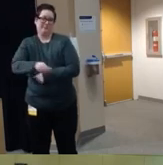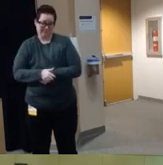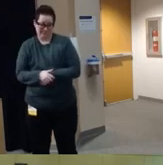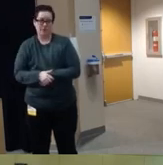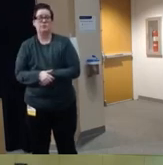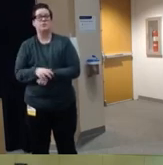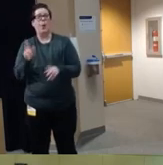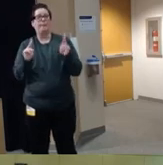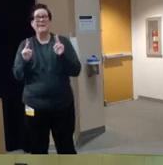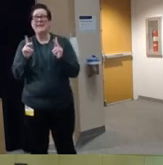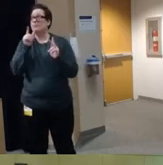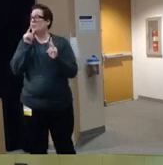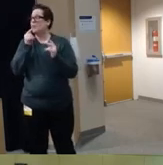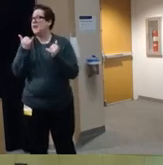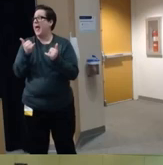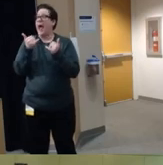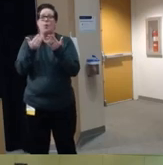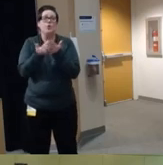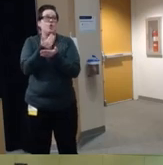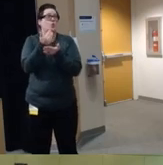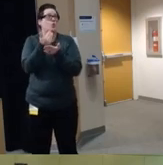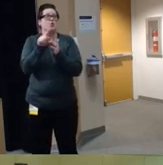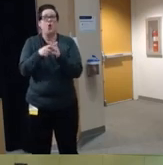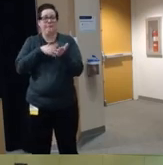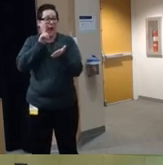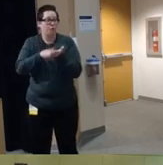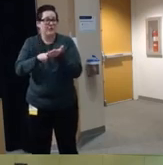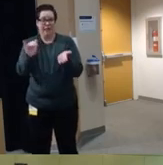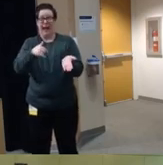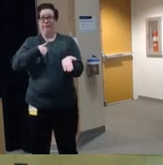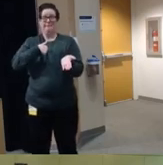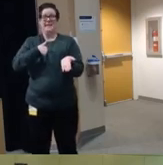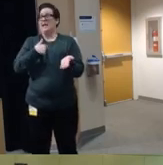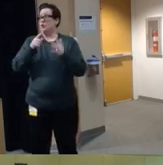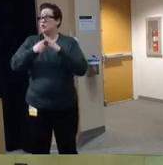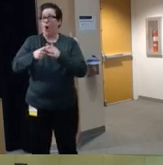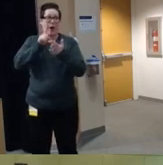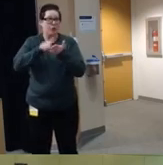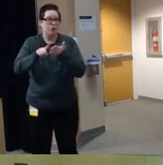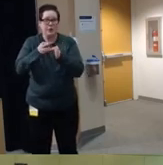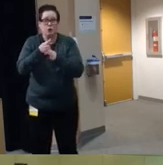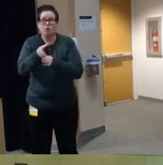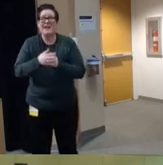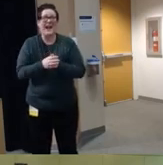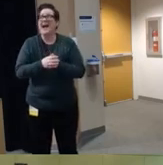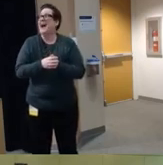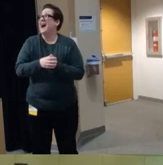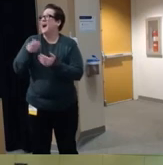just kind of starting out their research careers myself included um we're really discouraged from